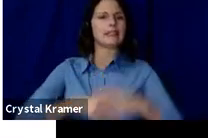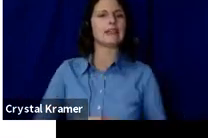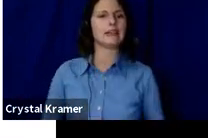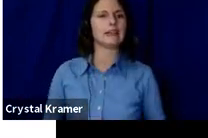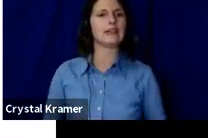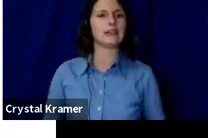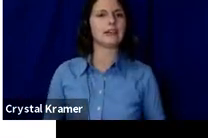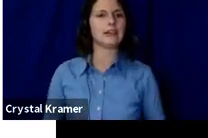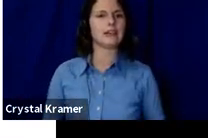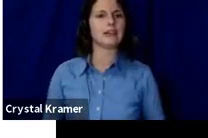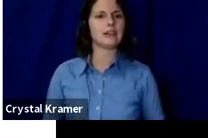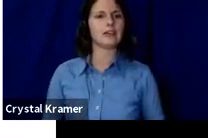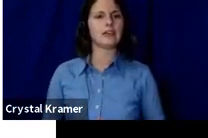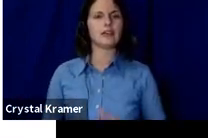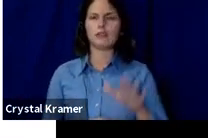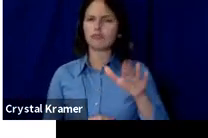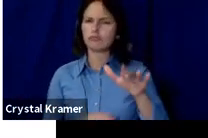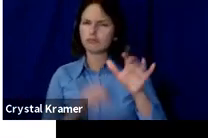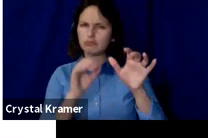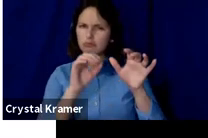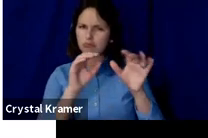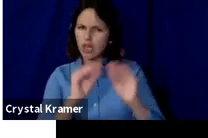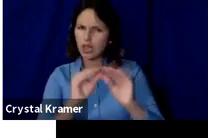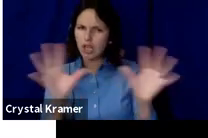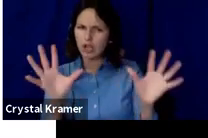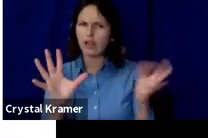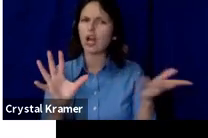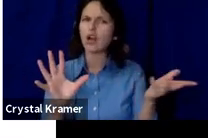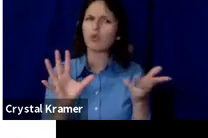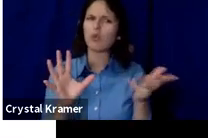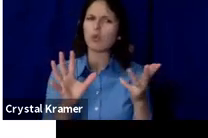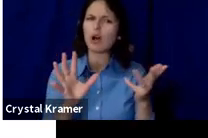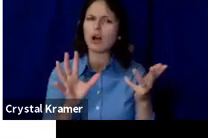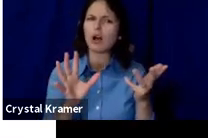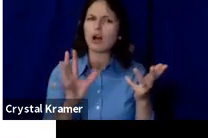Can we have a little bit more clarity of what you're looking for in talking about timing?